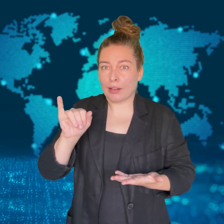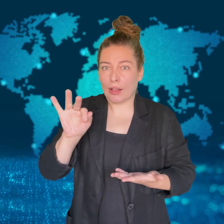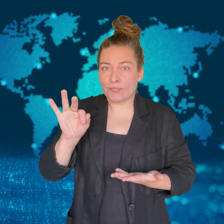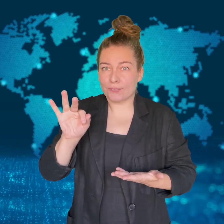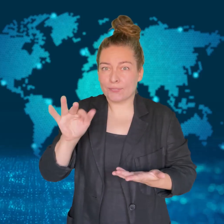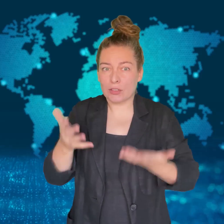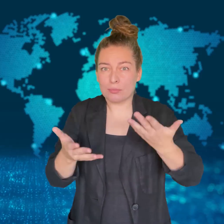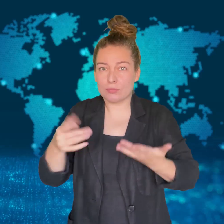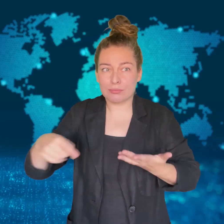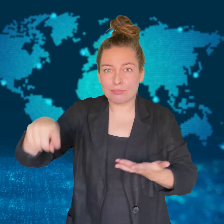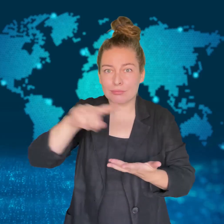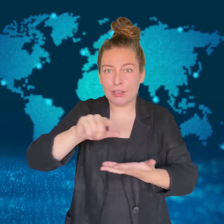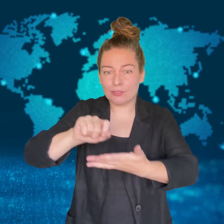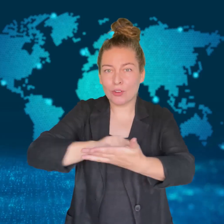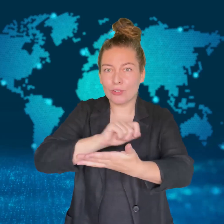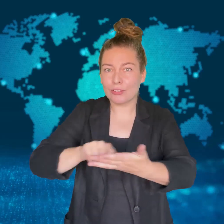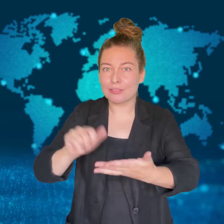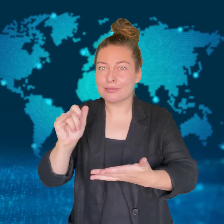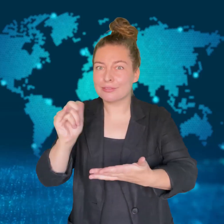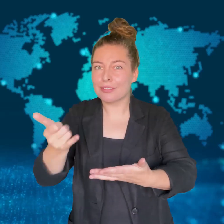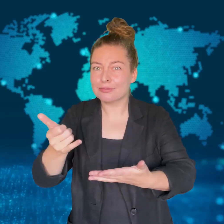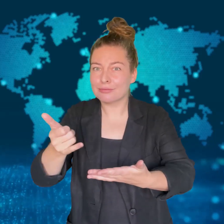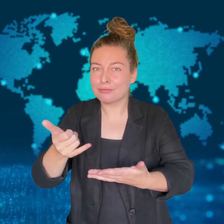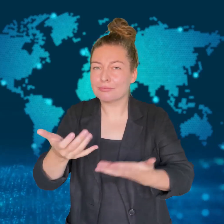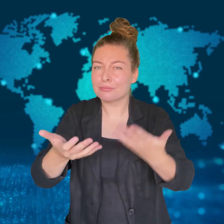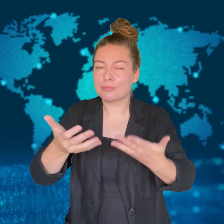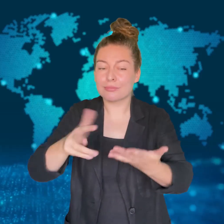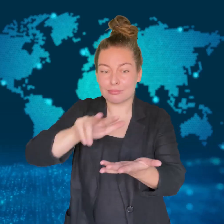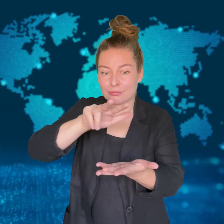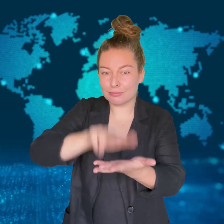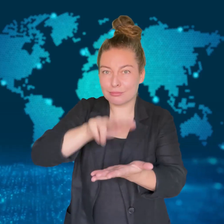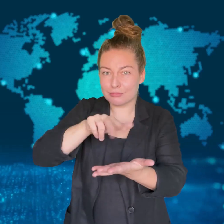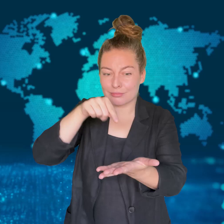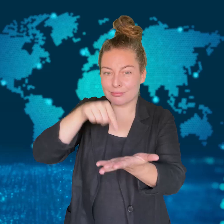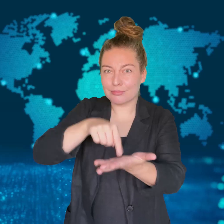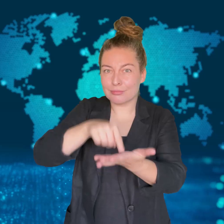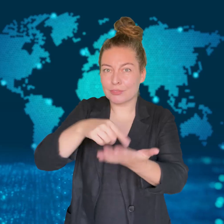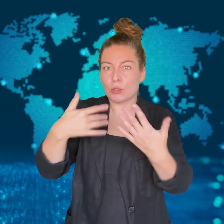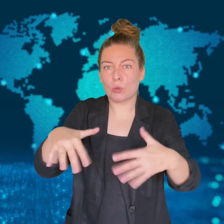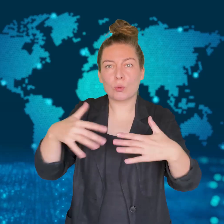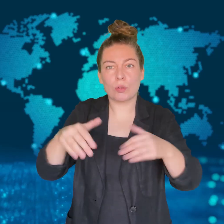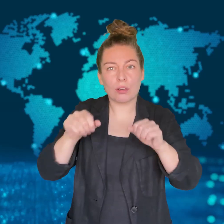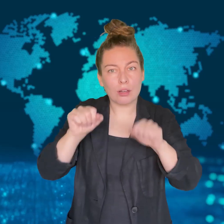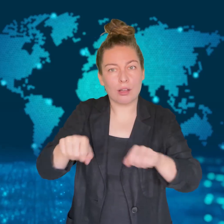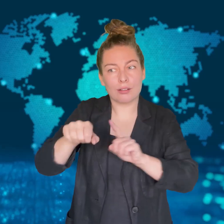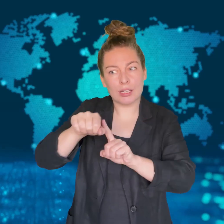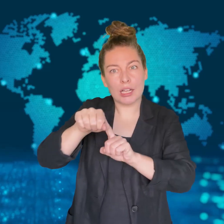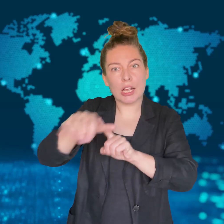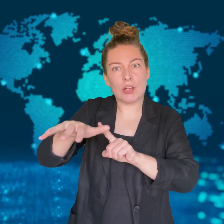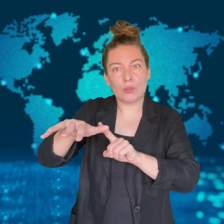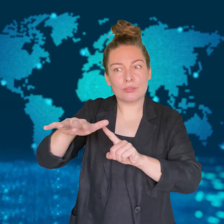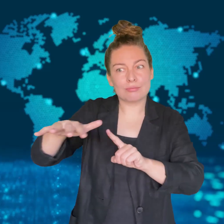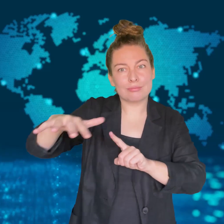would have advised the government on policies that affect those people.